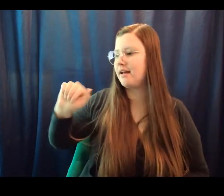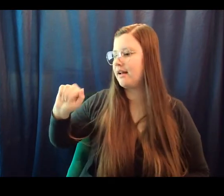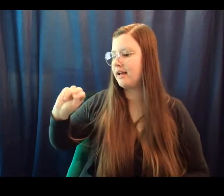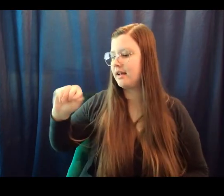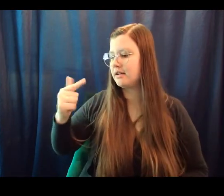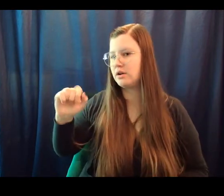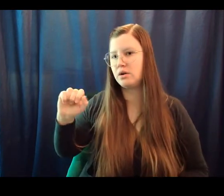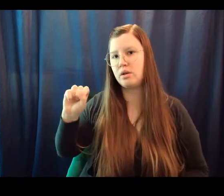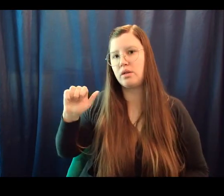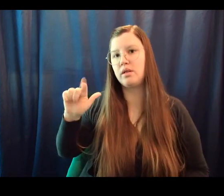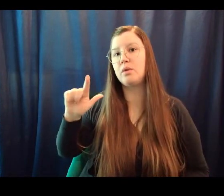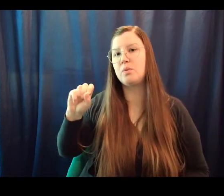"Prejudice is a burden